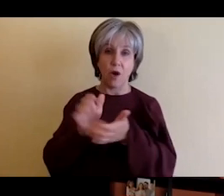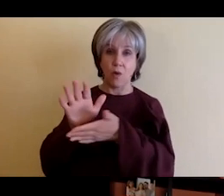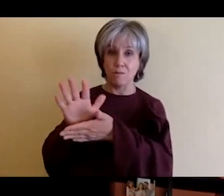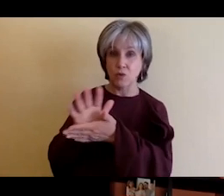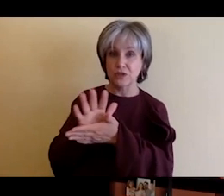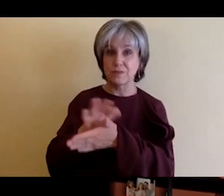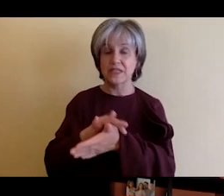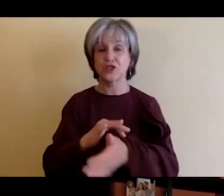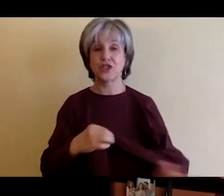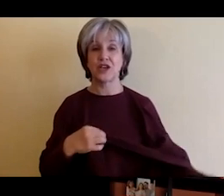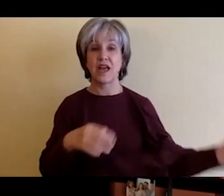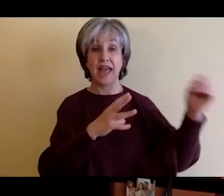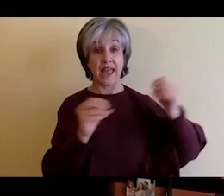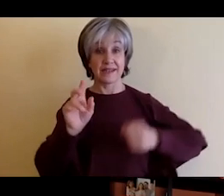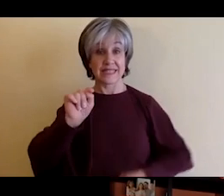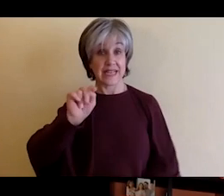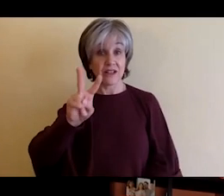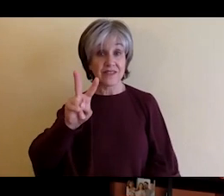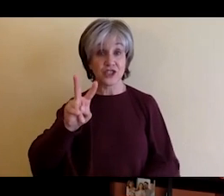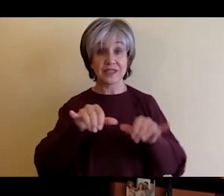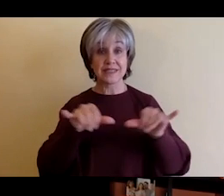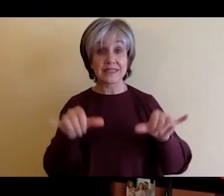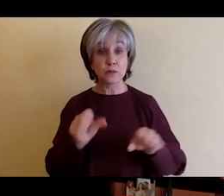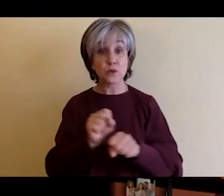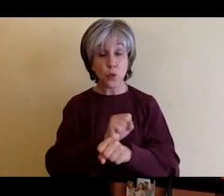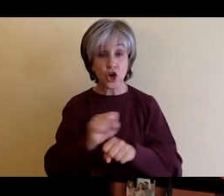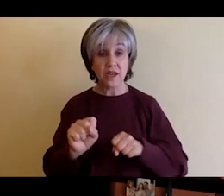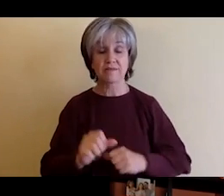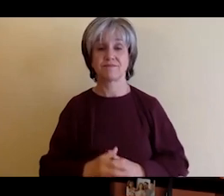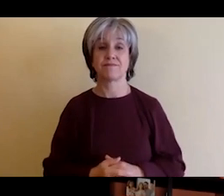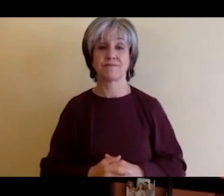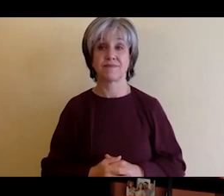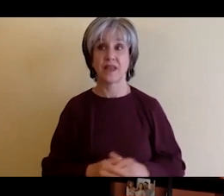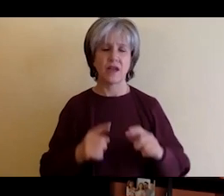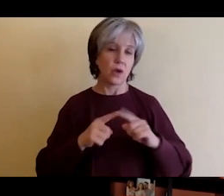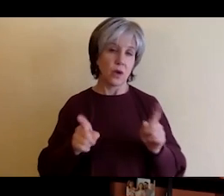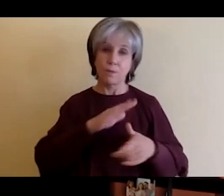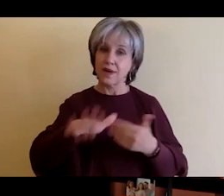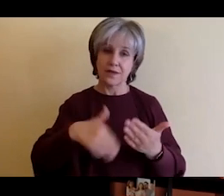But it's all within the context of this creative industry that is you know